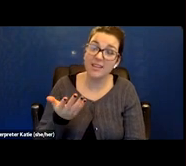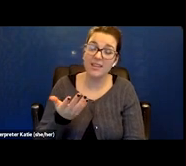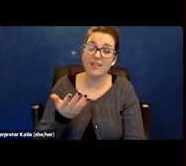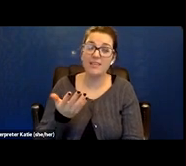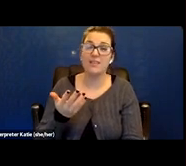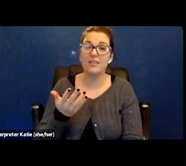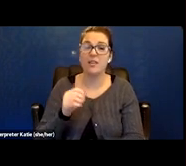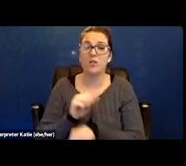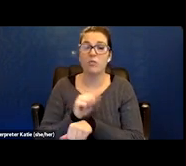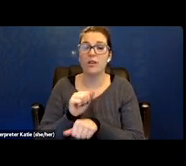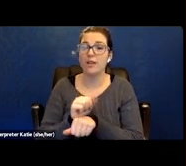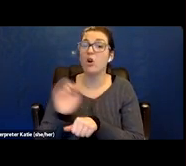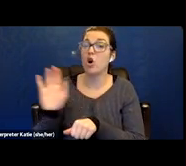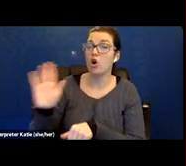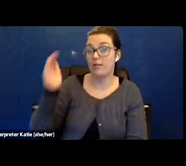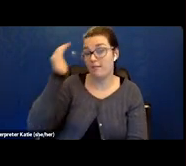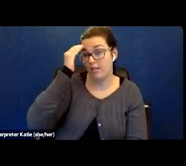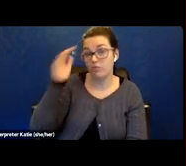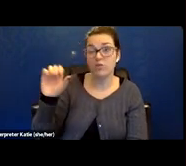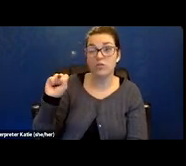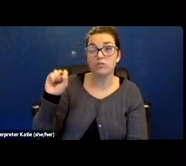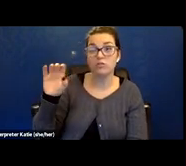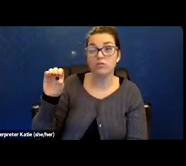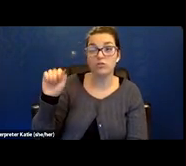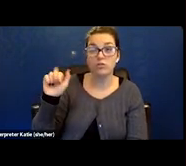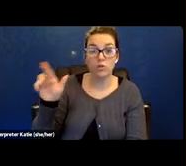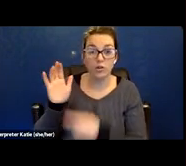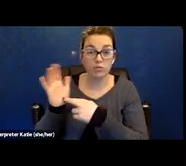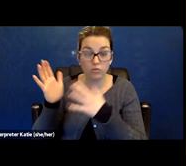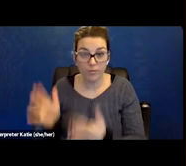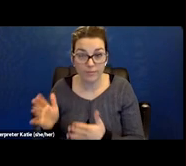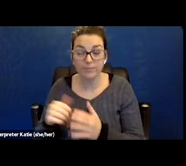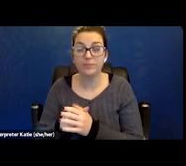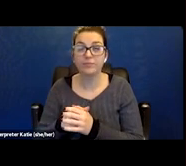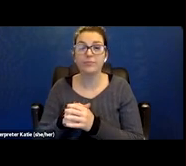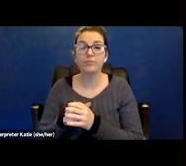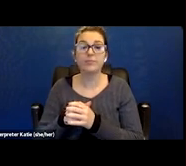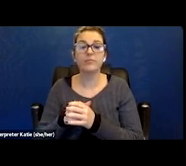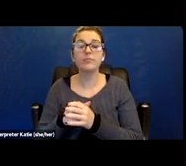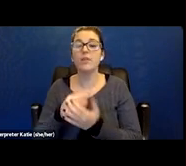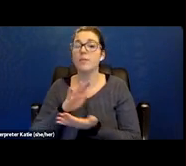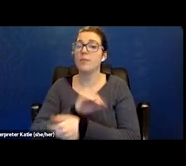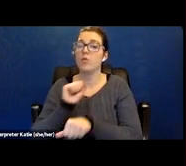From the time that the SSA received my, excuse me, paperwork.